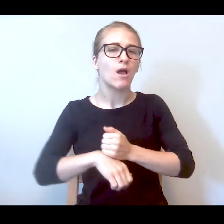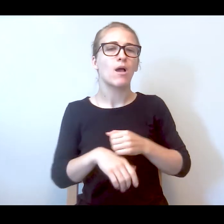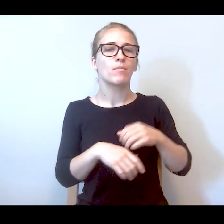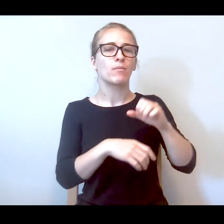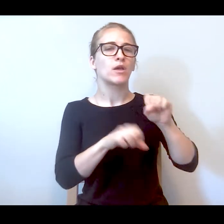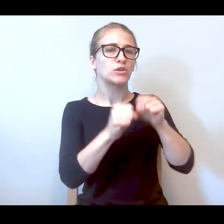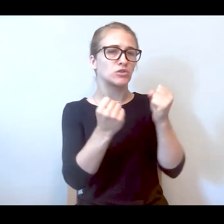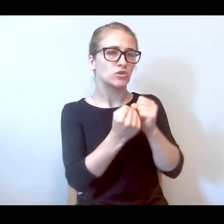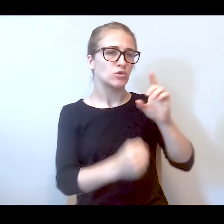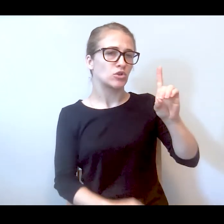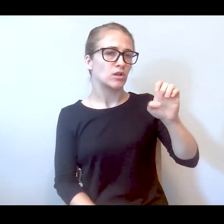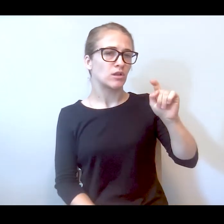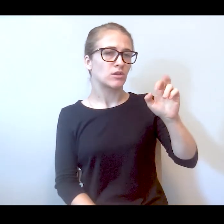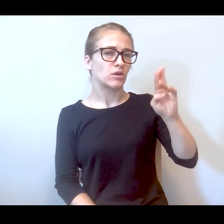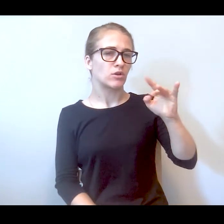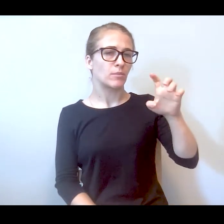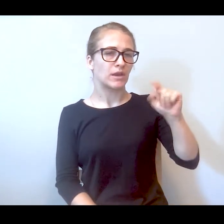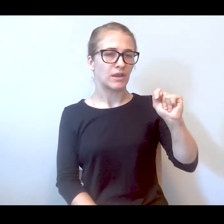social determinant resources they needed like food